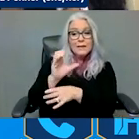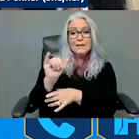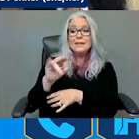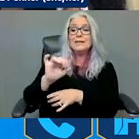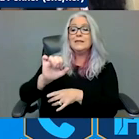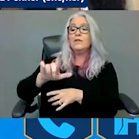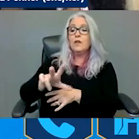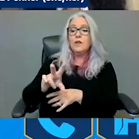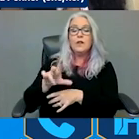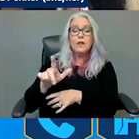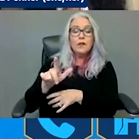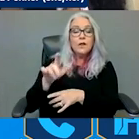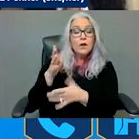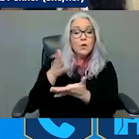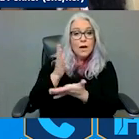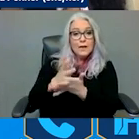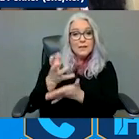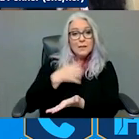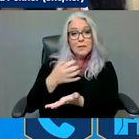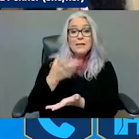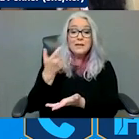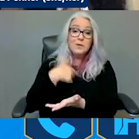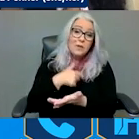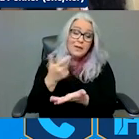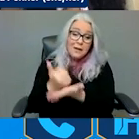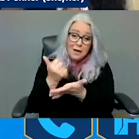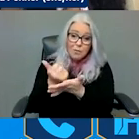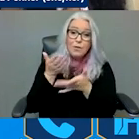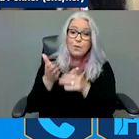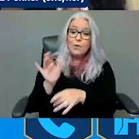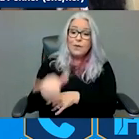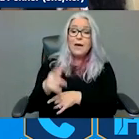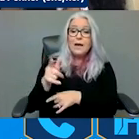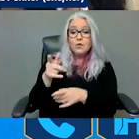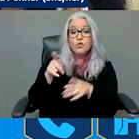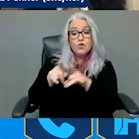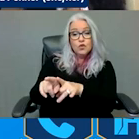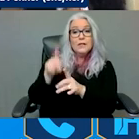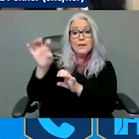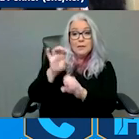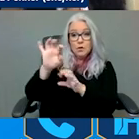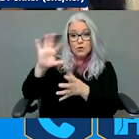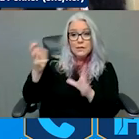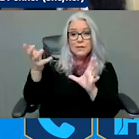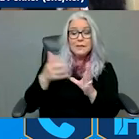agencies play in disasters and emergencies. And also a resource on, as we mentioned throughout today, is